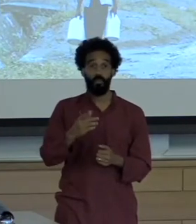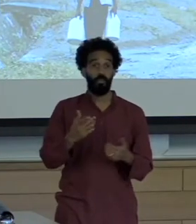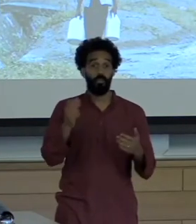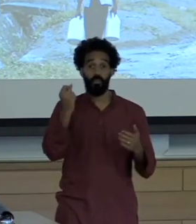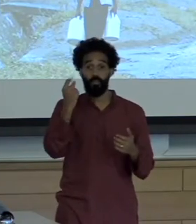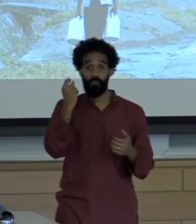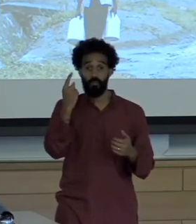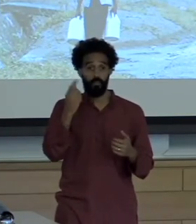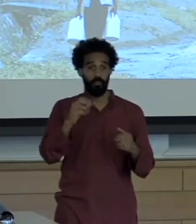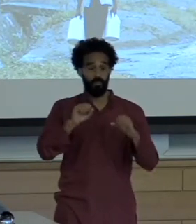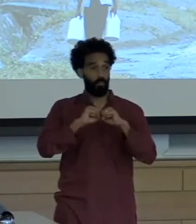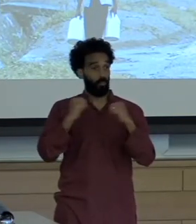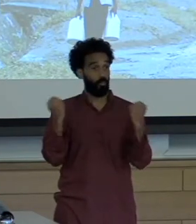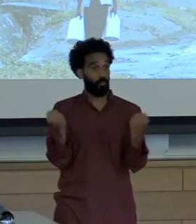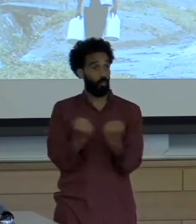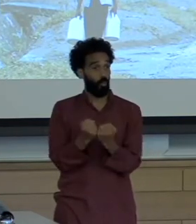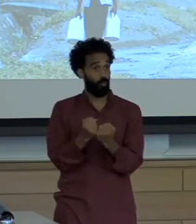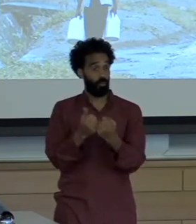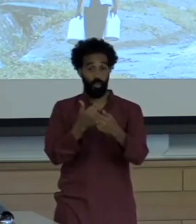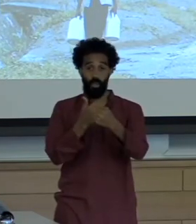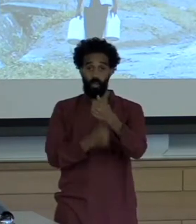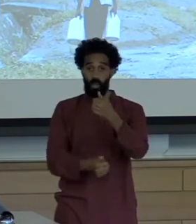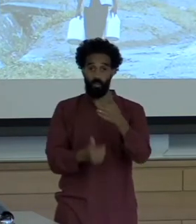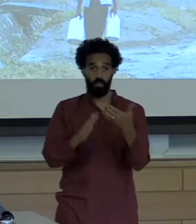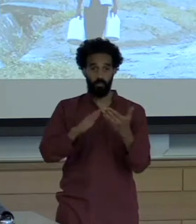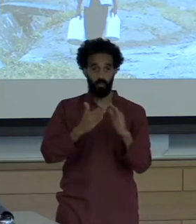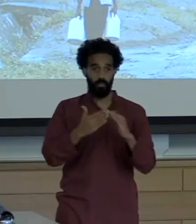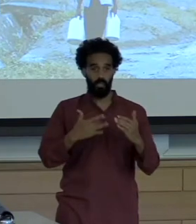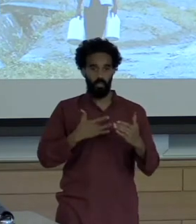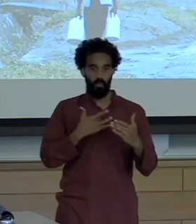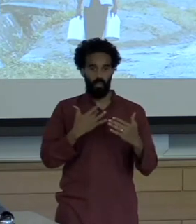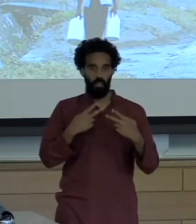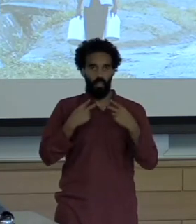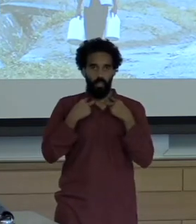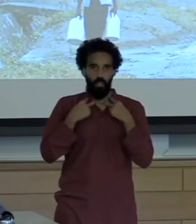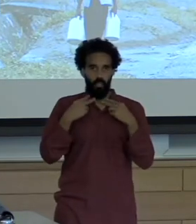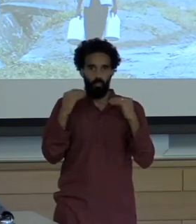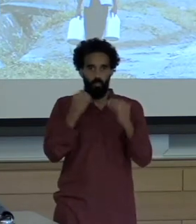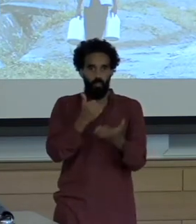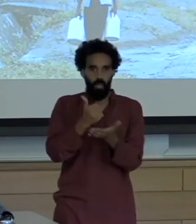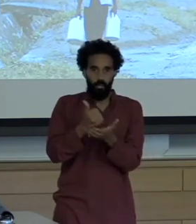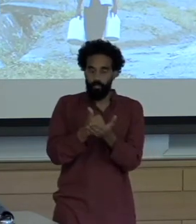Scholarship identifies how the challenges of life are a permanent